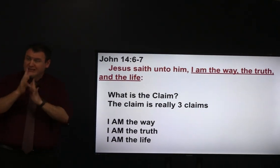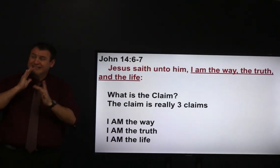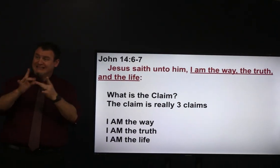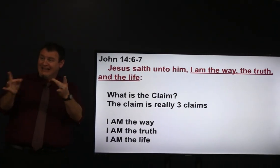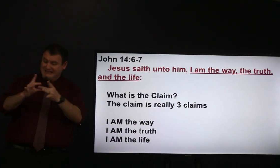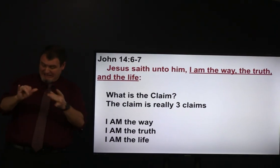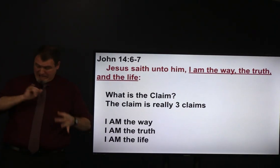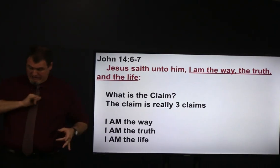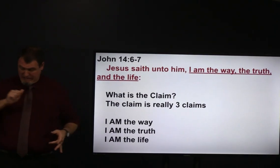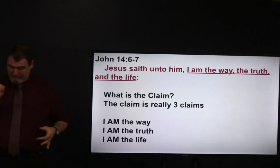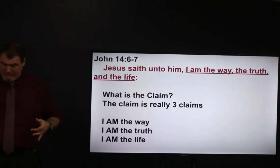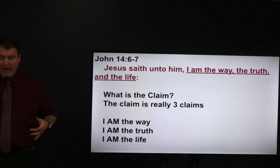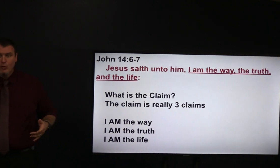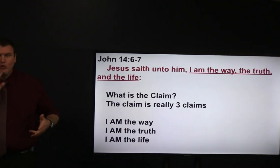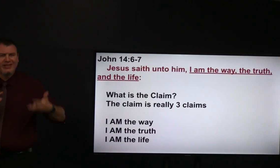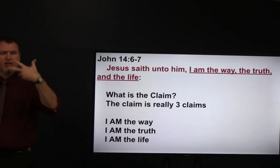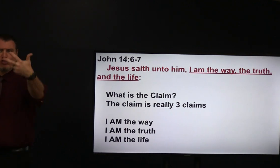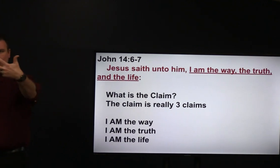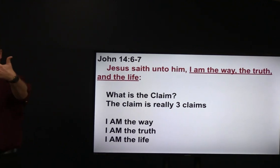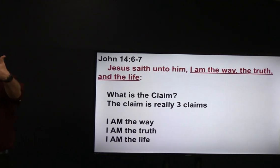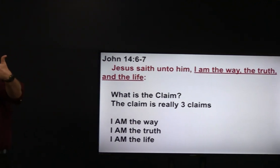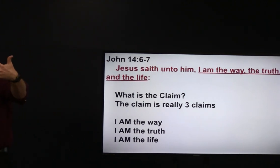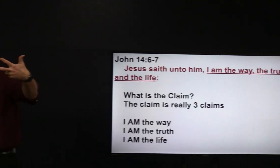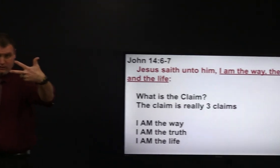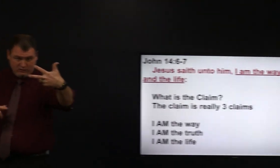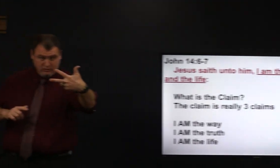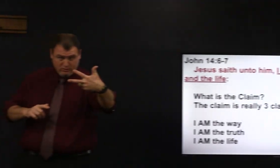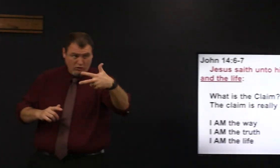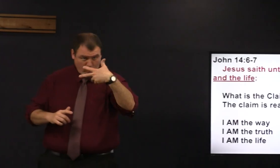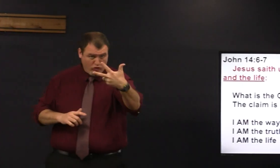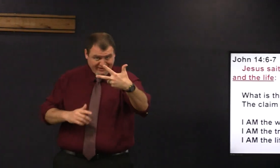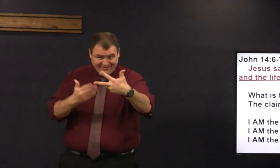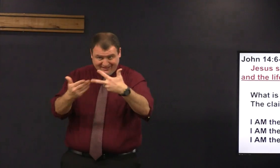so this is the claim that Jesus makes he says I am three things